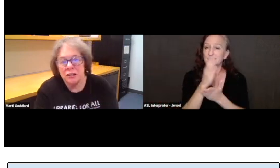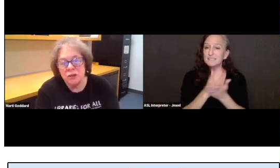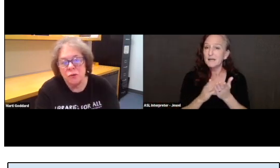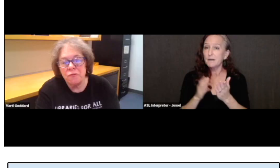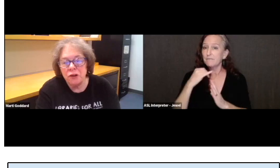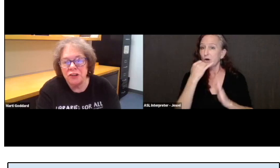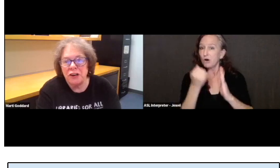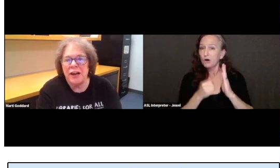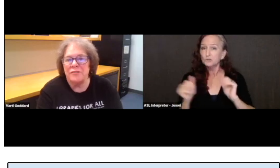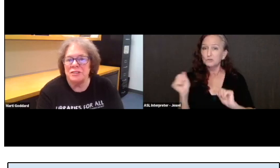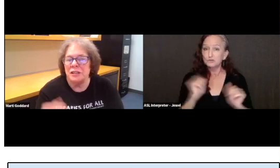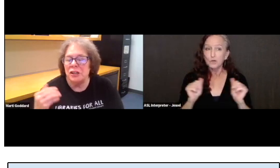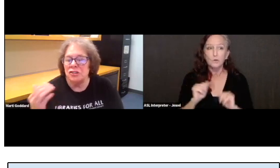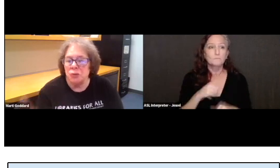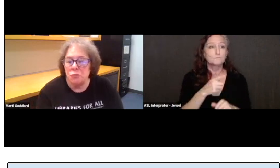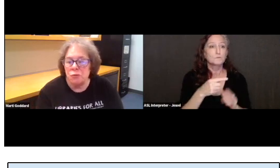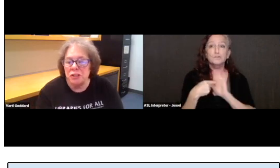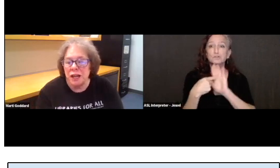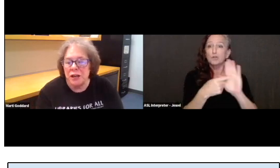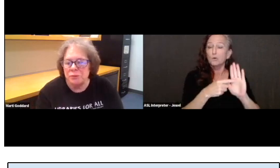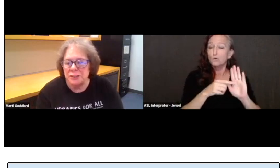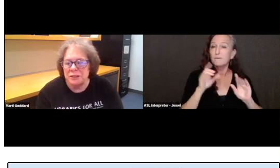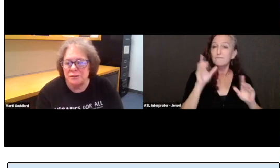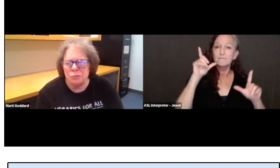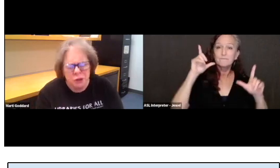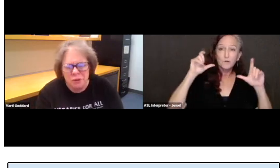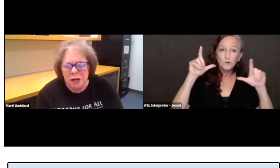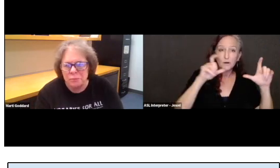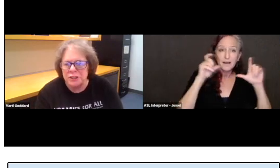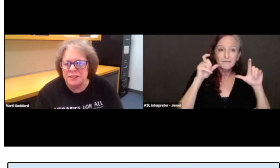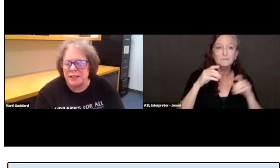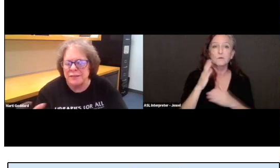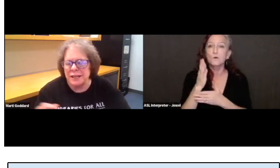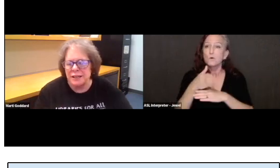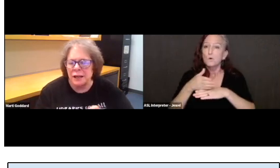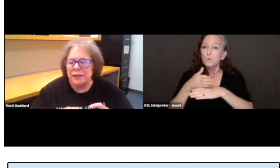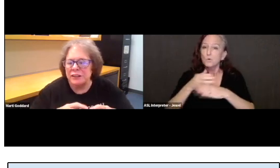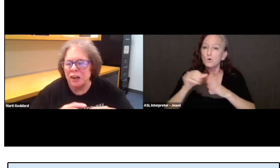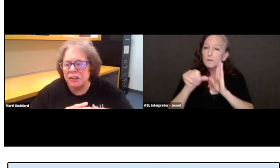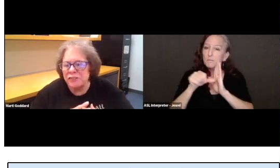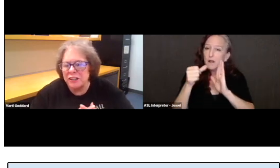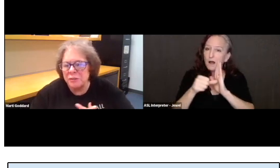A show of photographs, a show of woodblock prints, and then the Art Villa